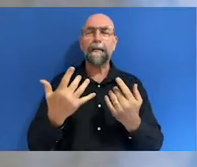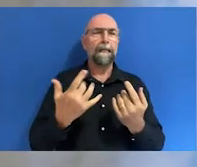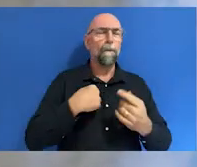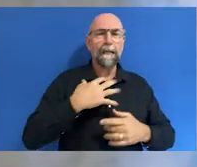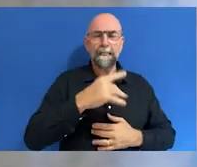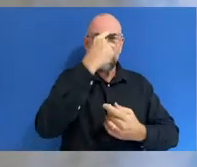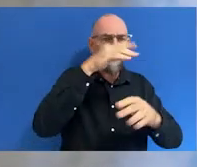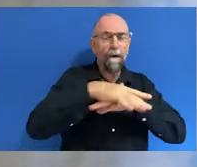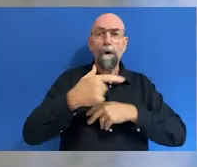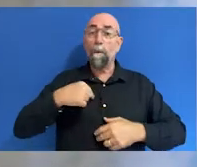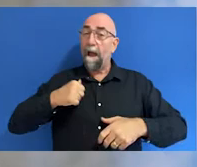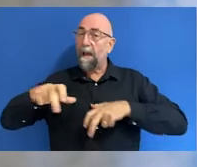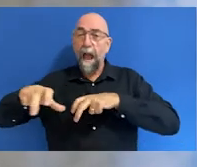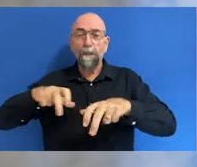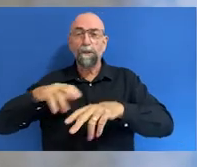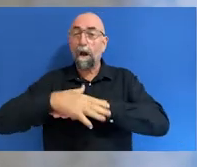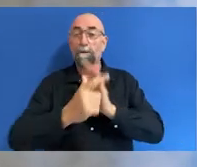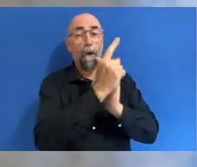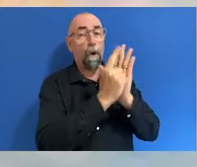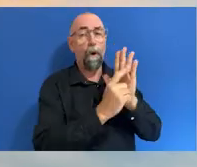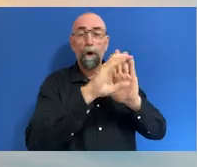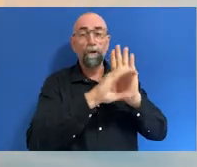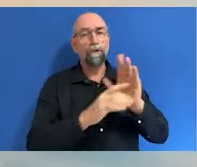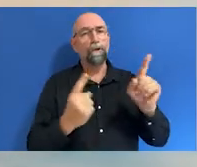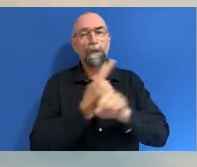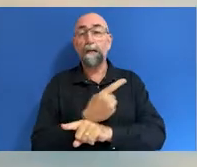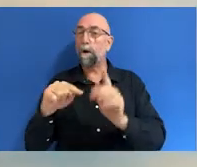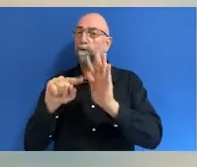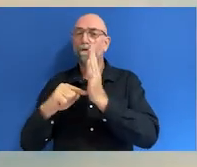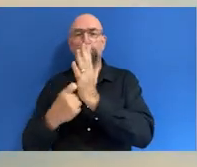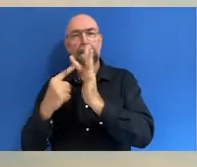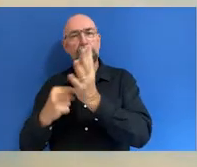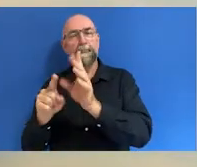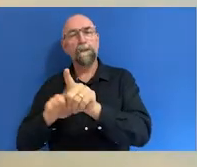action on Constitutional change, and on treaty. Right now, the Uluru Statement from the Heart